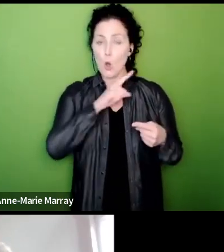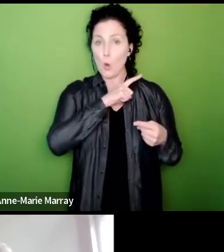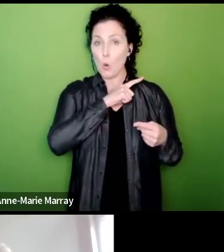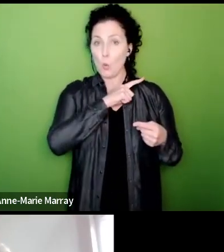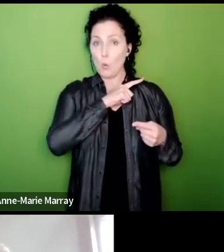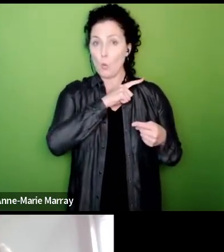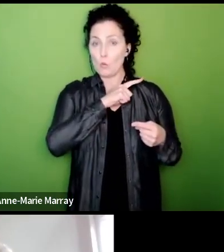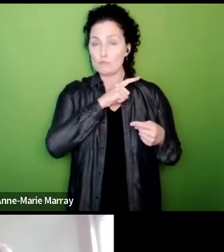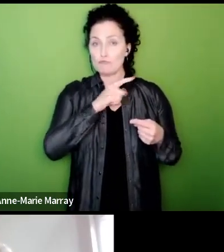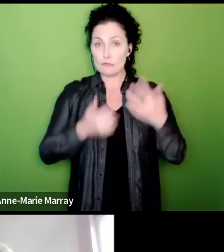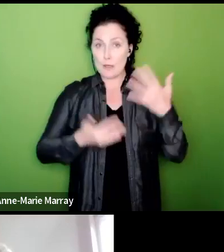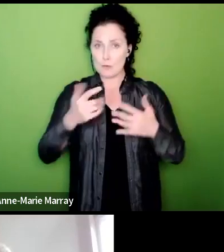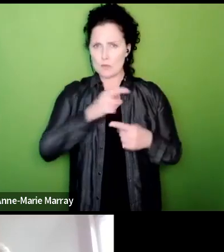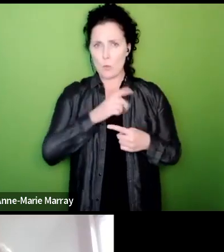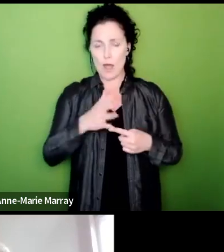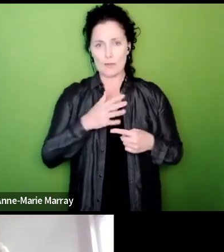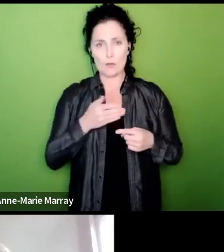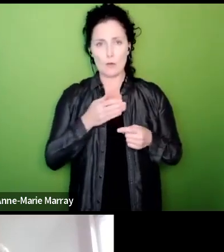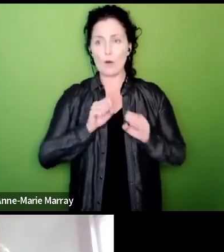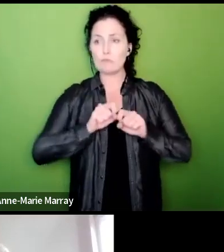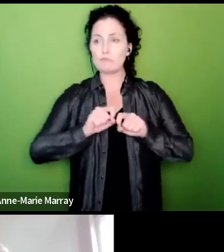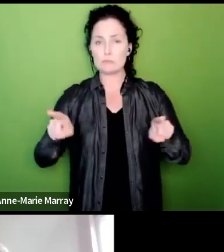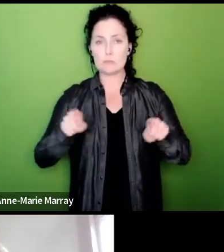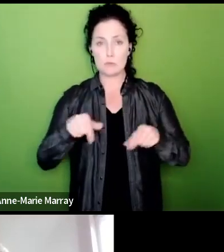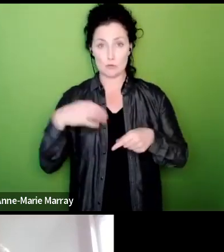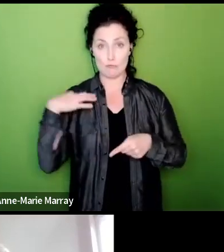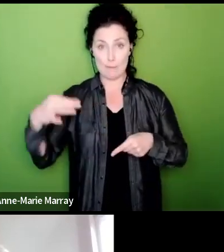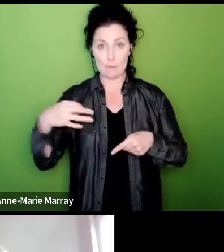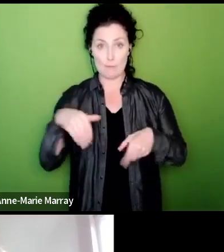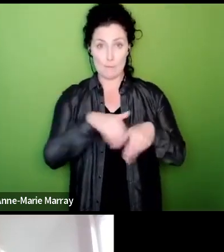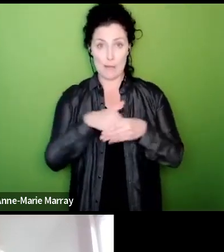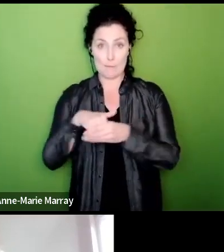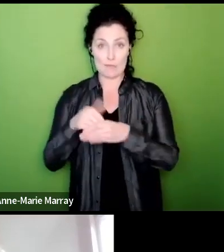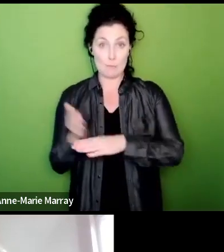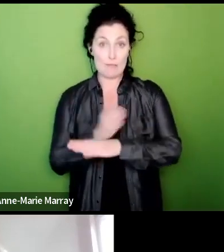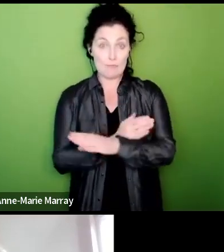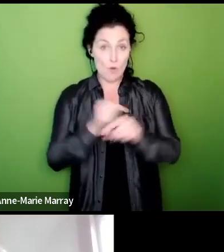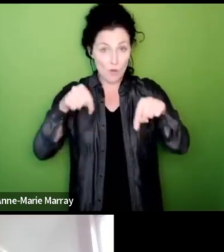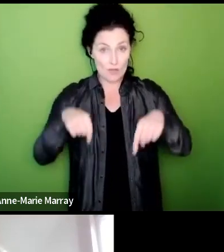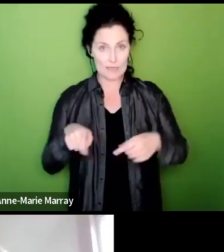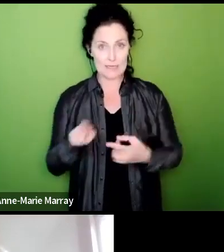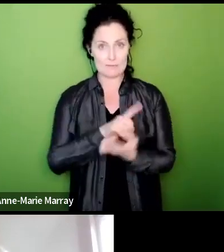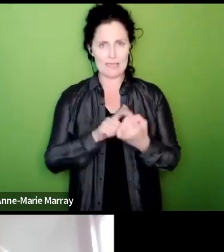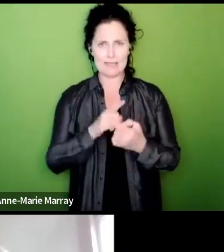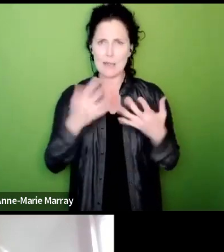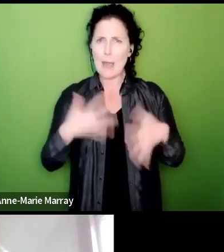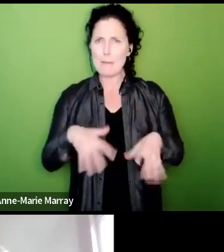already gone out to rep some members in advance of this meeting as was previously announced